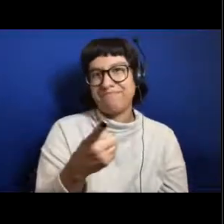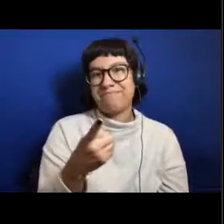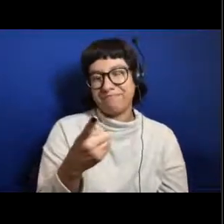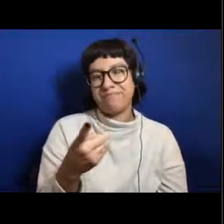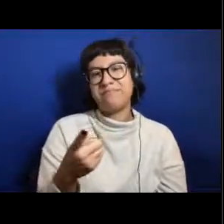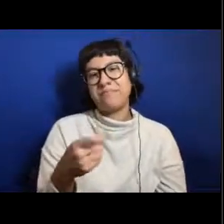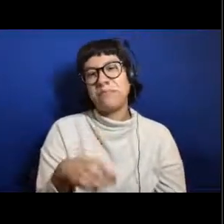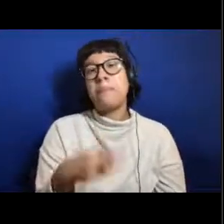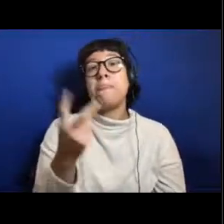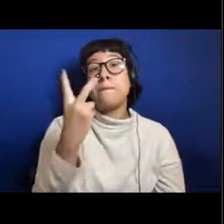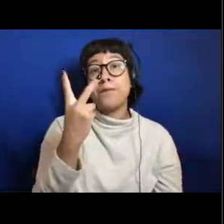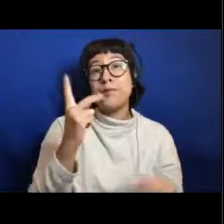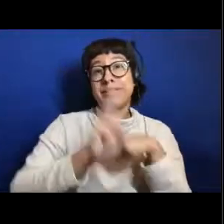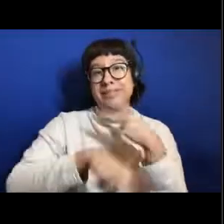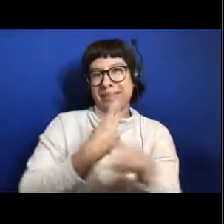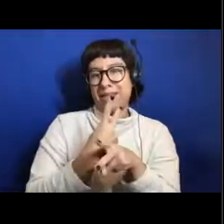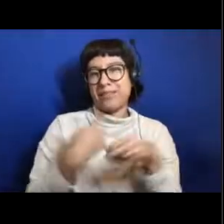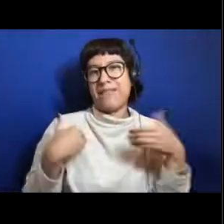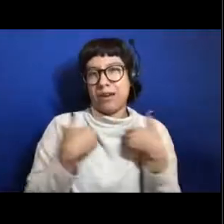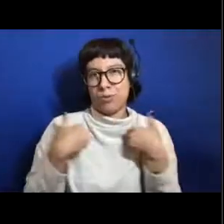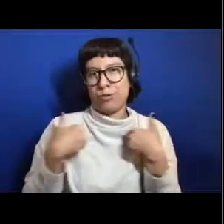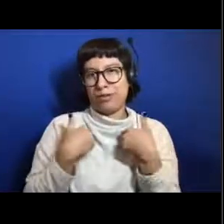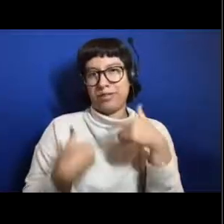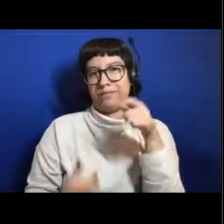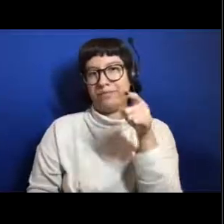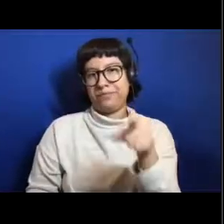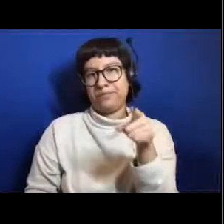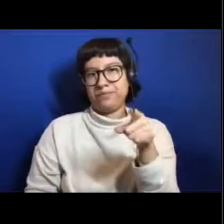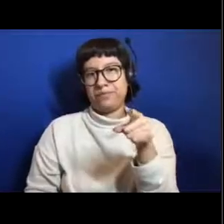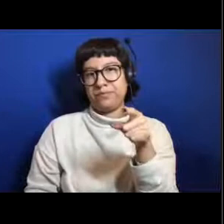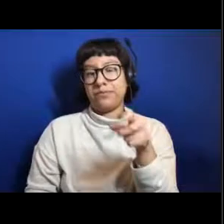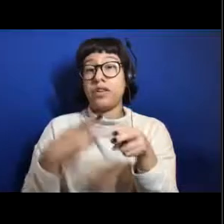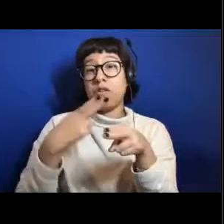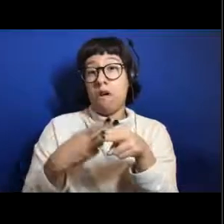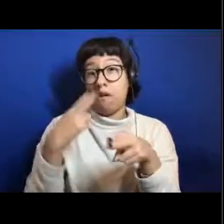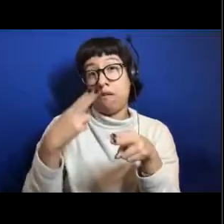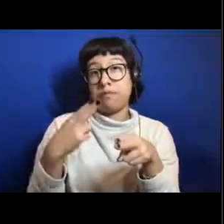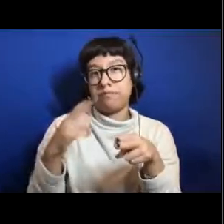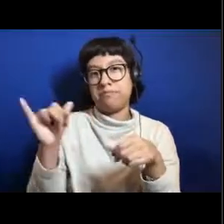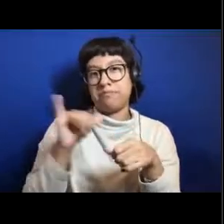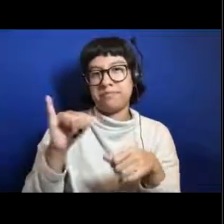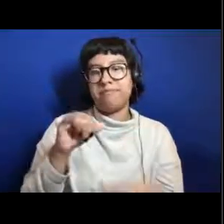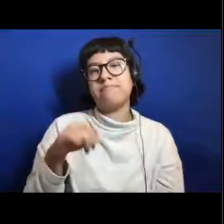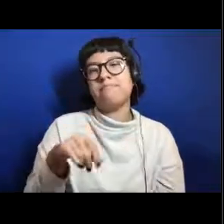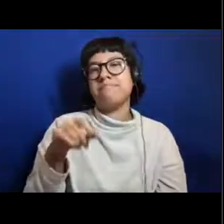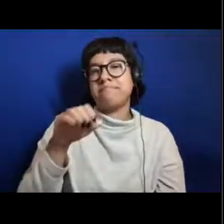two types of animals in this picture. So one is very similar to the siphonophores and those are called salps,